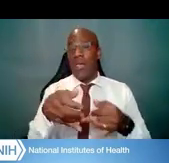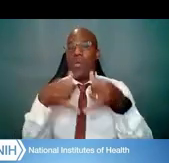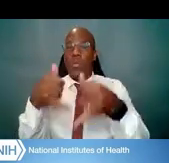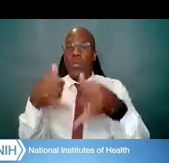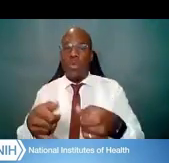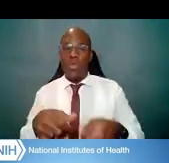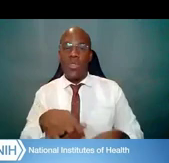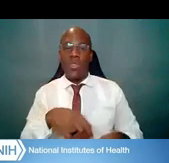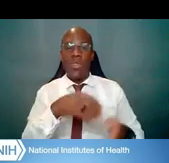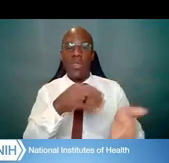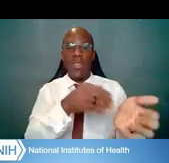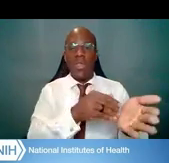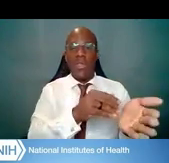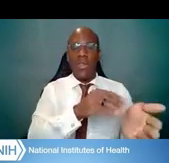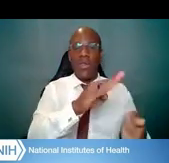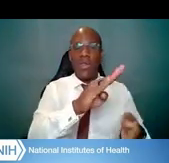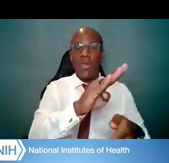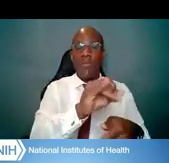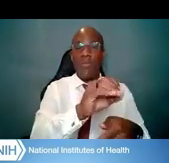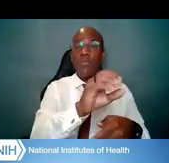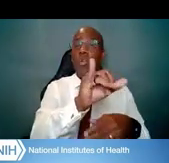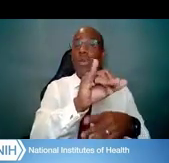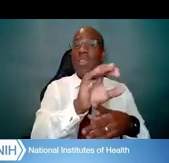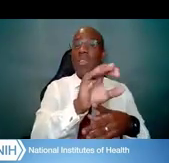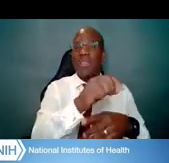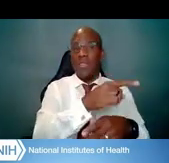because much of what she just spoke about